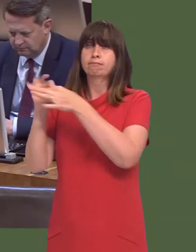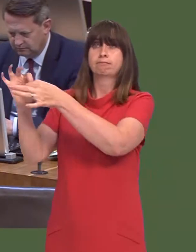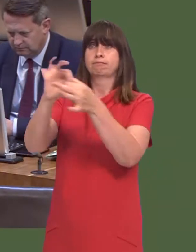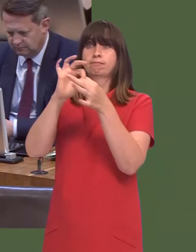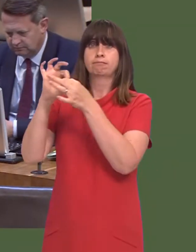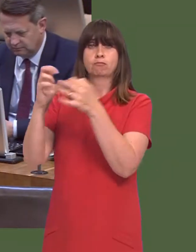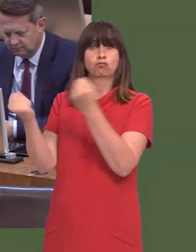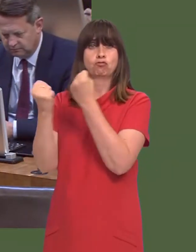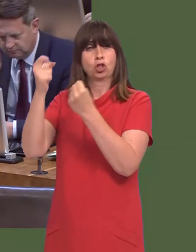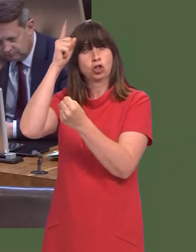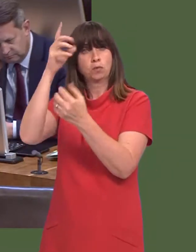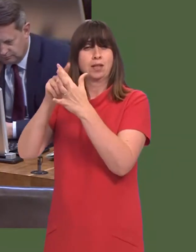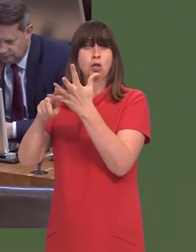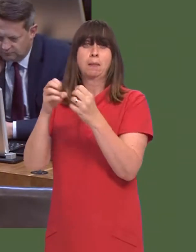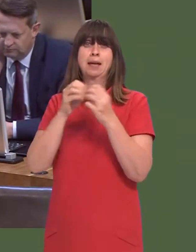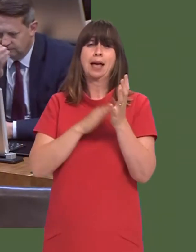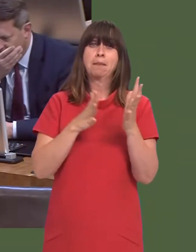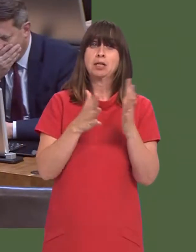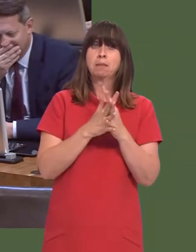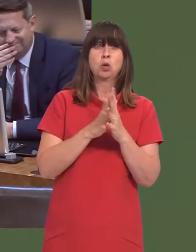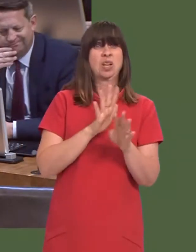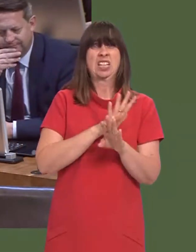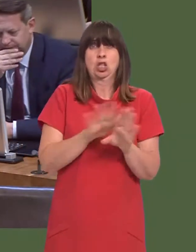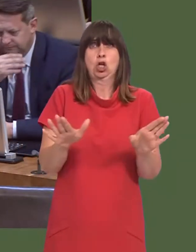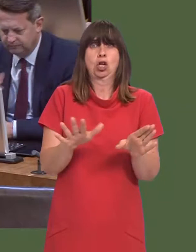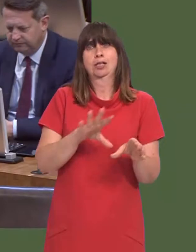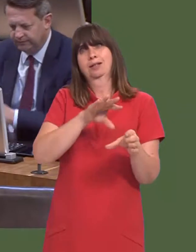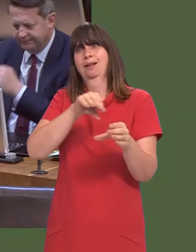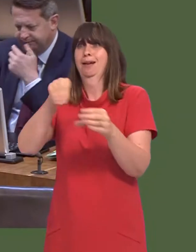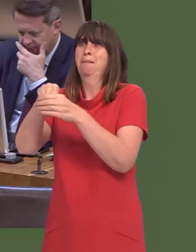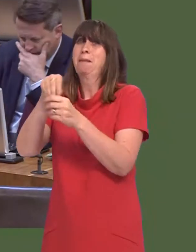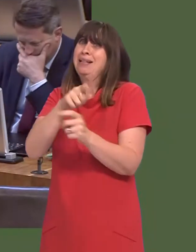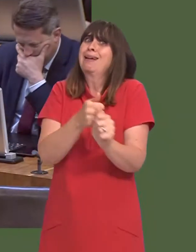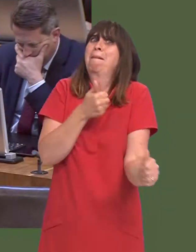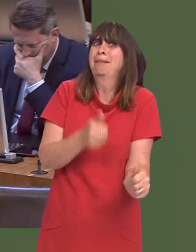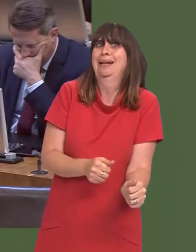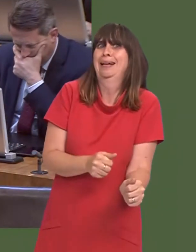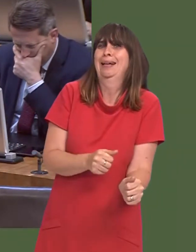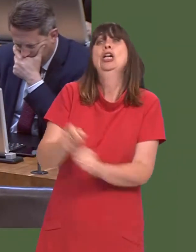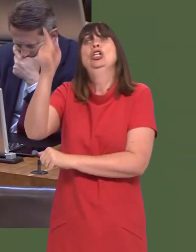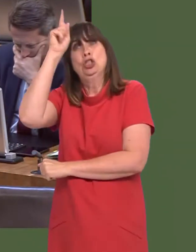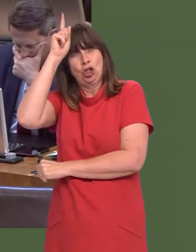Thatís been very clear over the course of the past few months. BMW are not a member state of the EU, and thatís something we should remember.